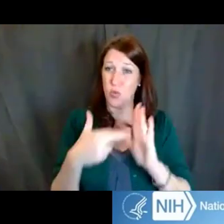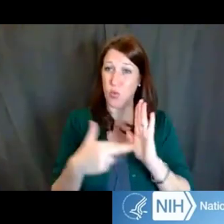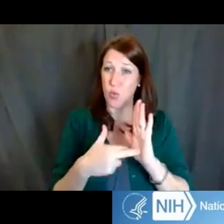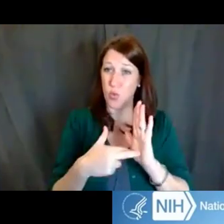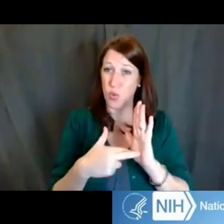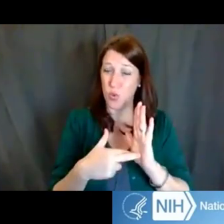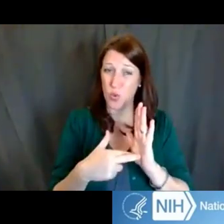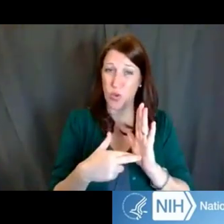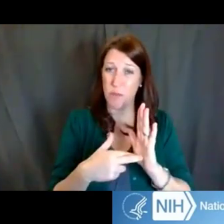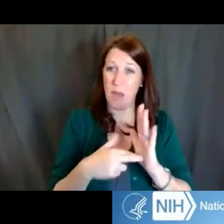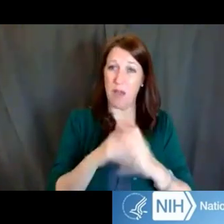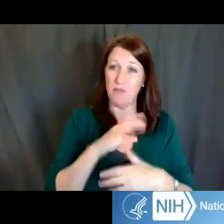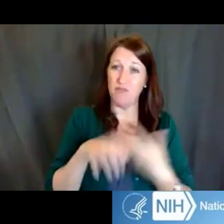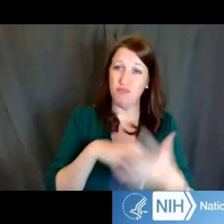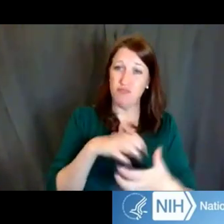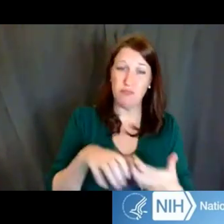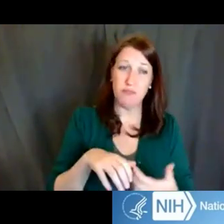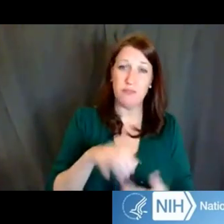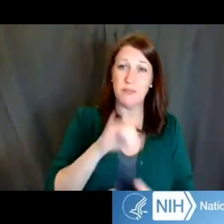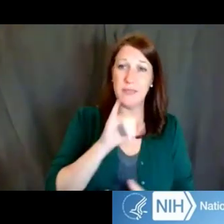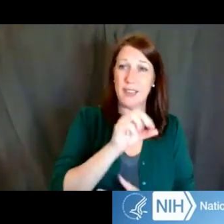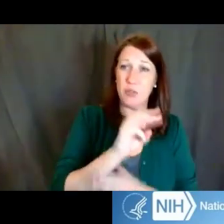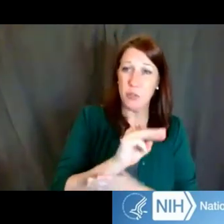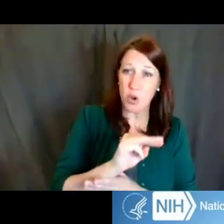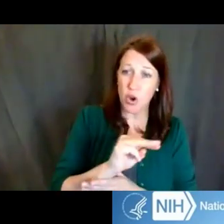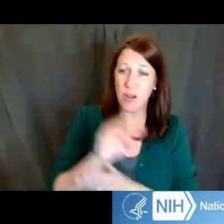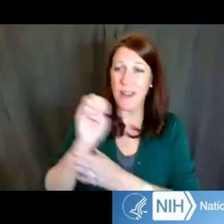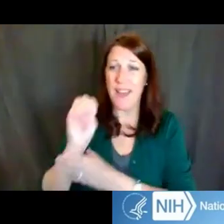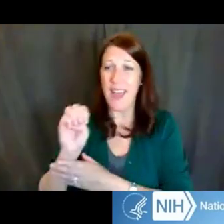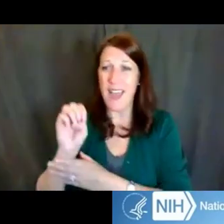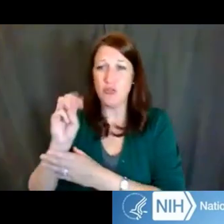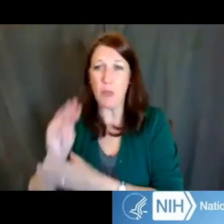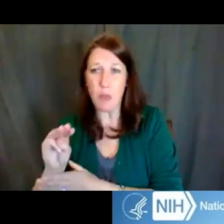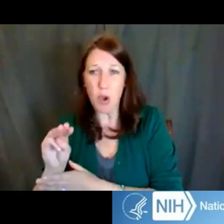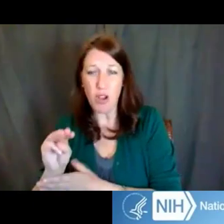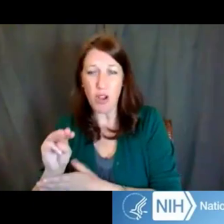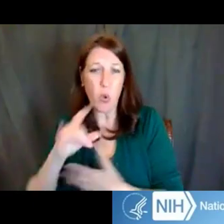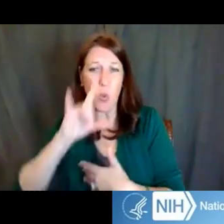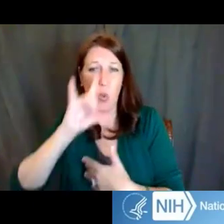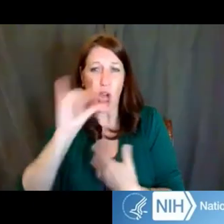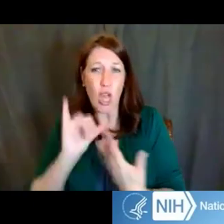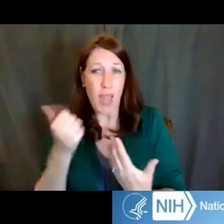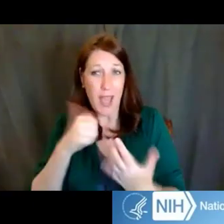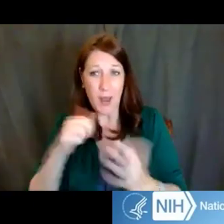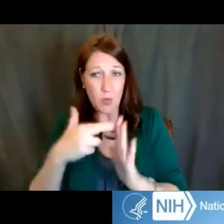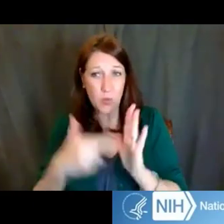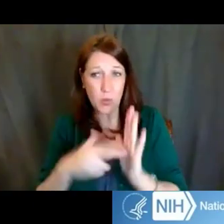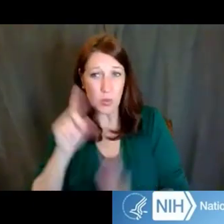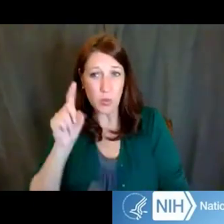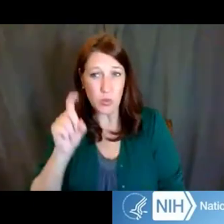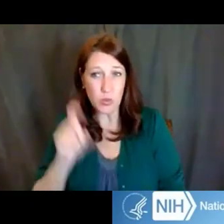of intramural versus extramural mentors should look like? Dr. Ericka Boone: Lauren, you want to take